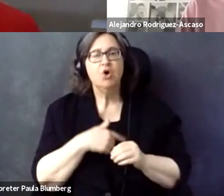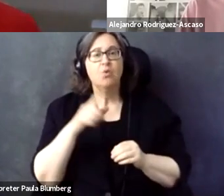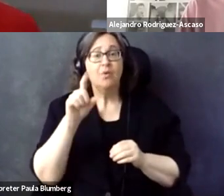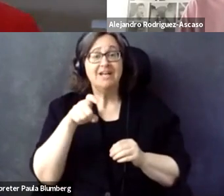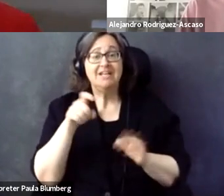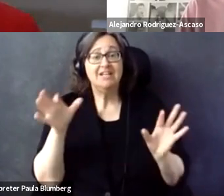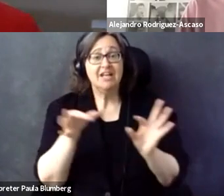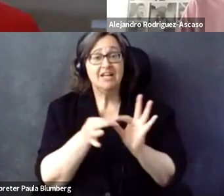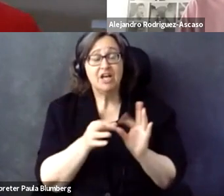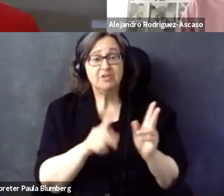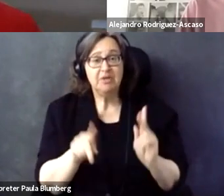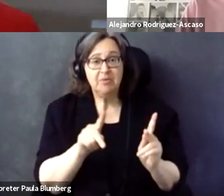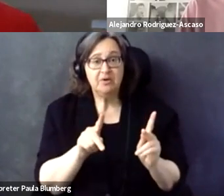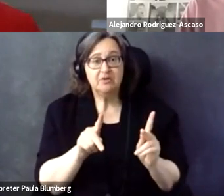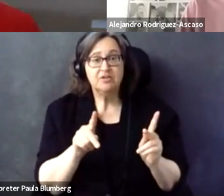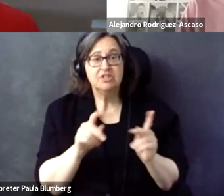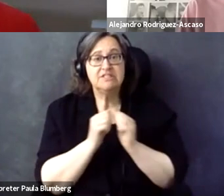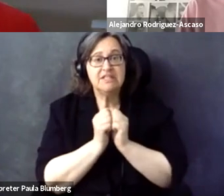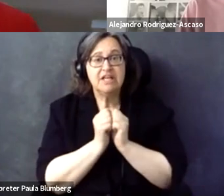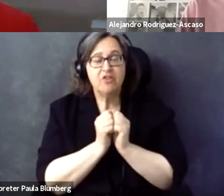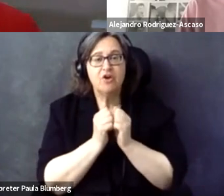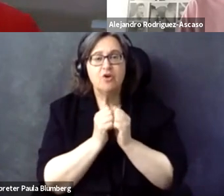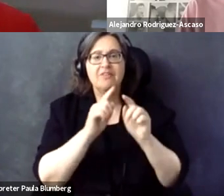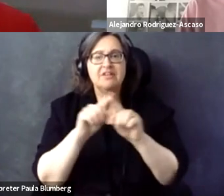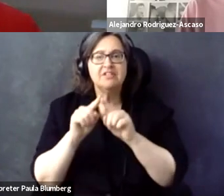point, basically, is certification of persons and experts. And